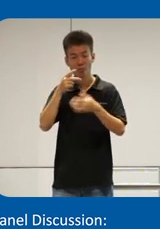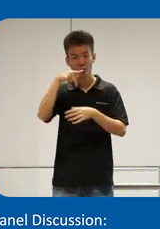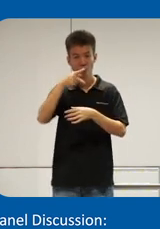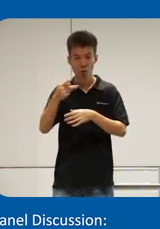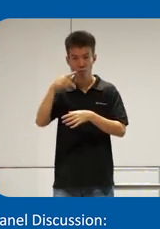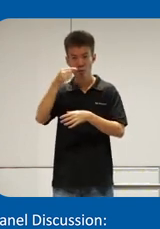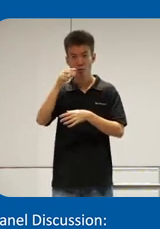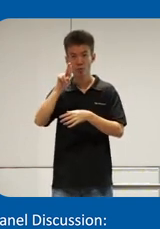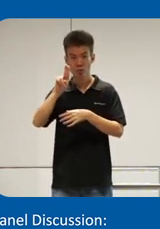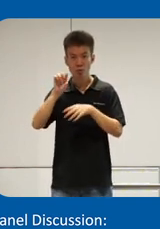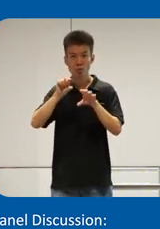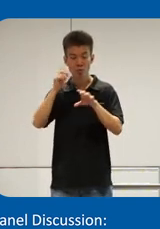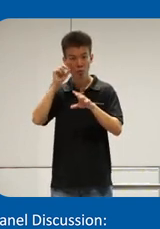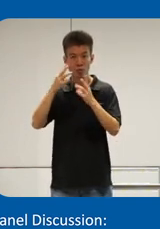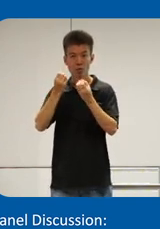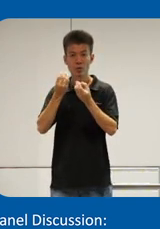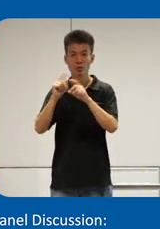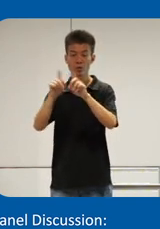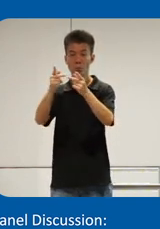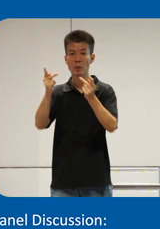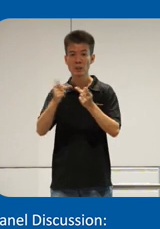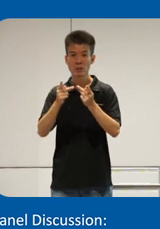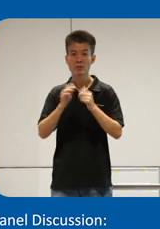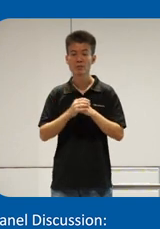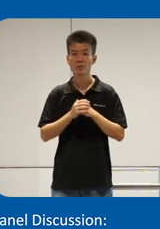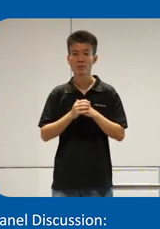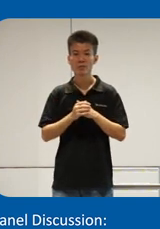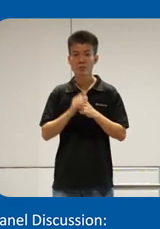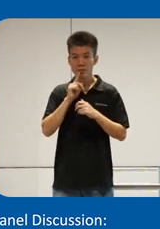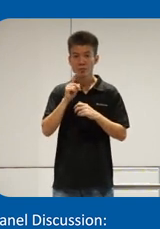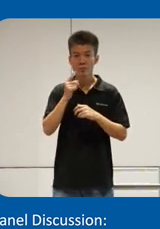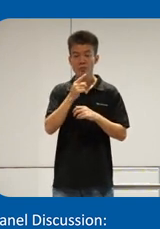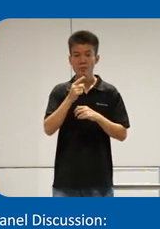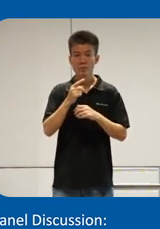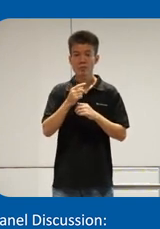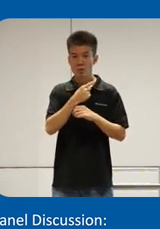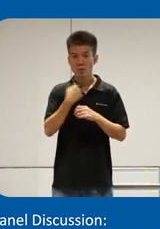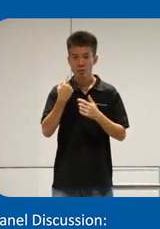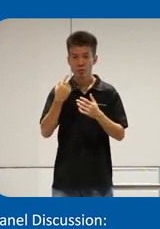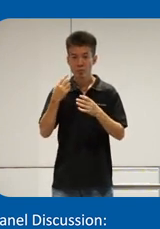done this workshop for many other places as well actually we were also with um uh Manny Emanuel at